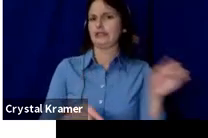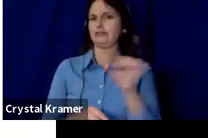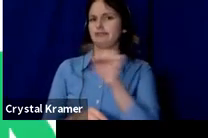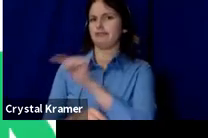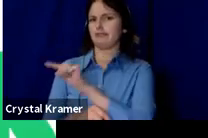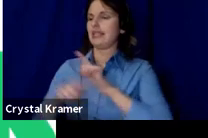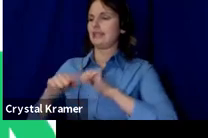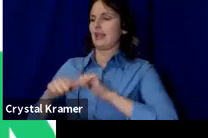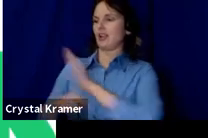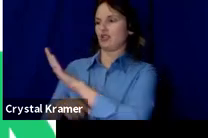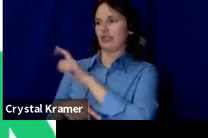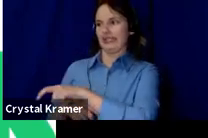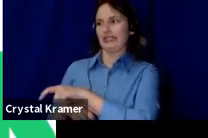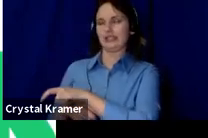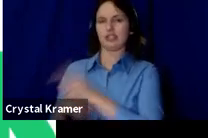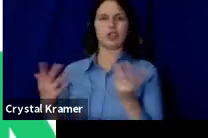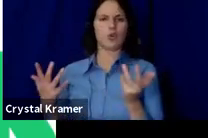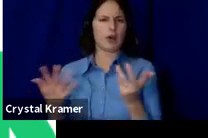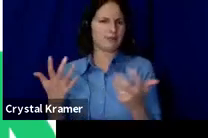The first is KickStarter.